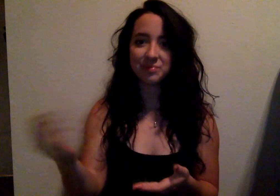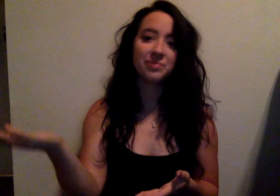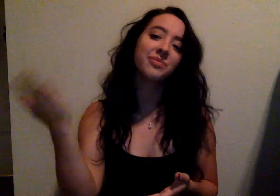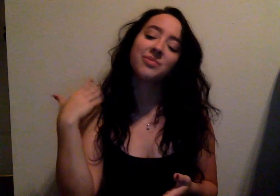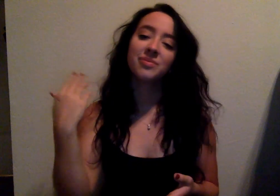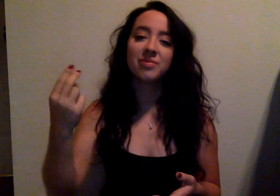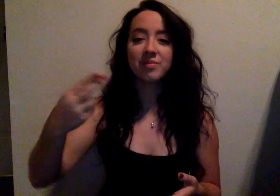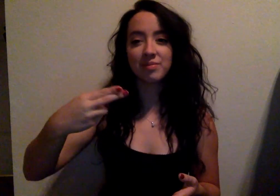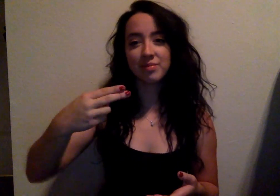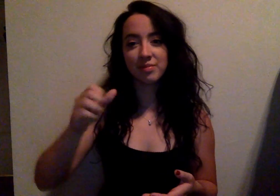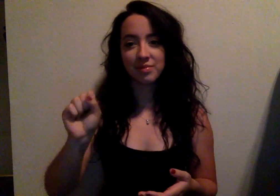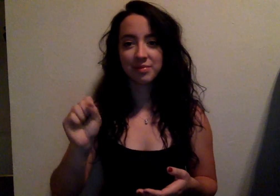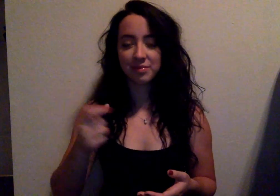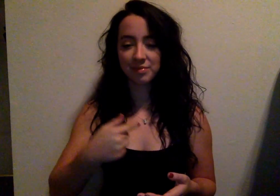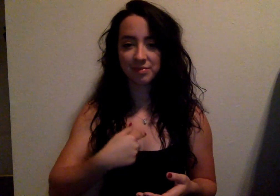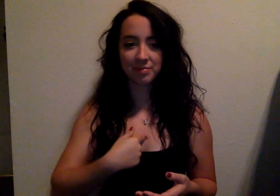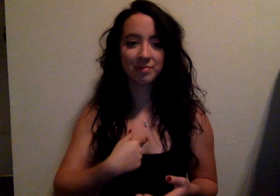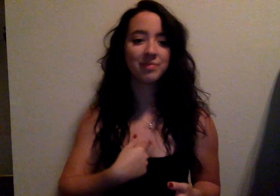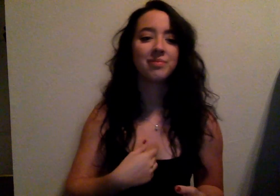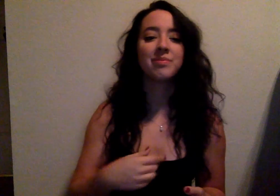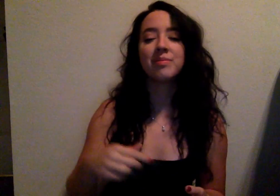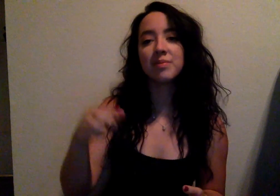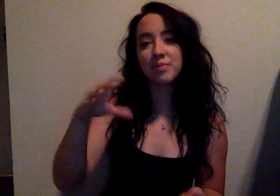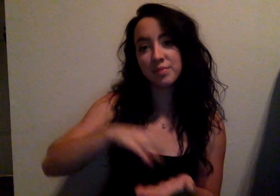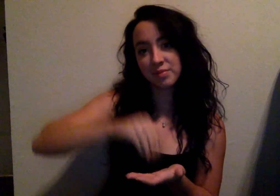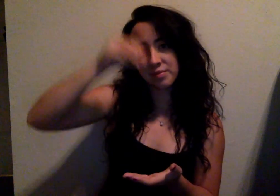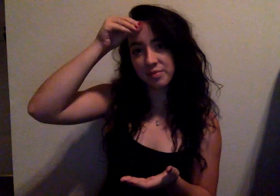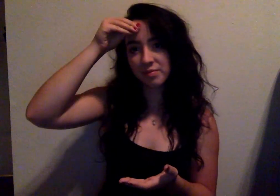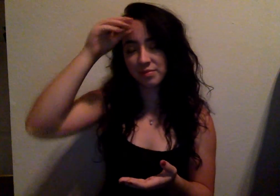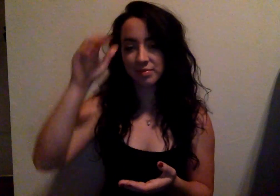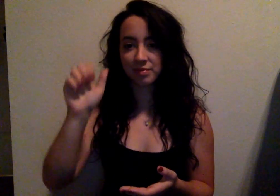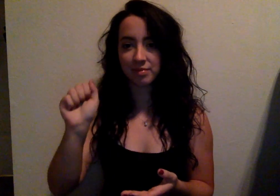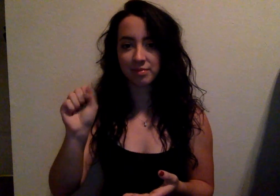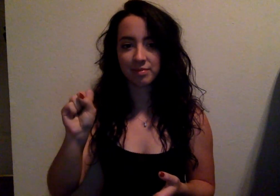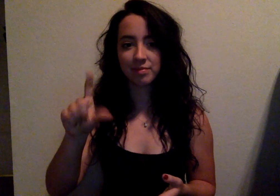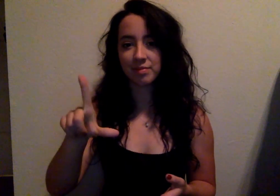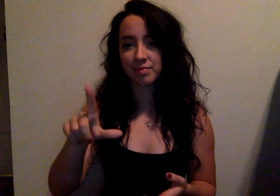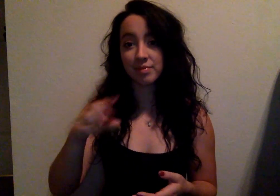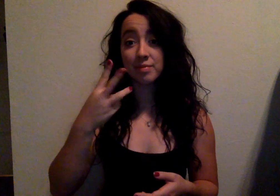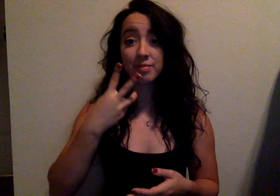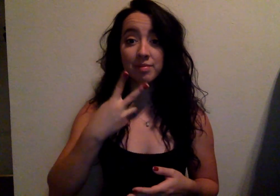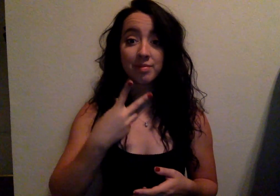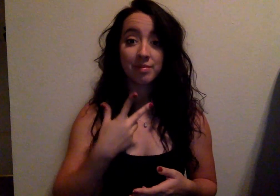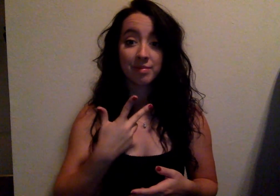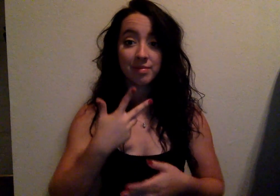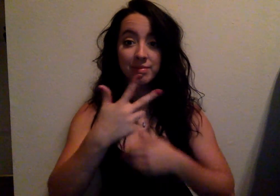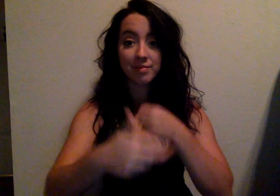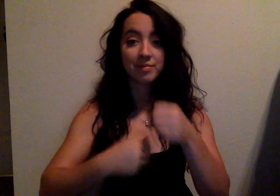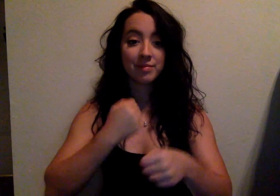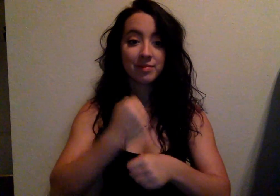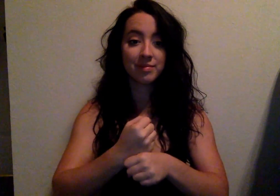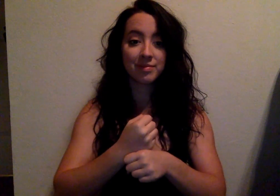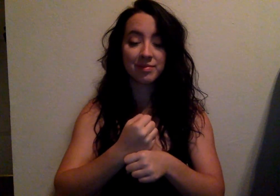In high school, I learned ASL for 3 years